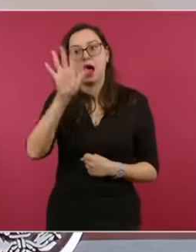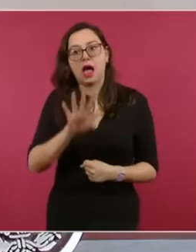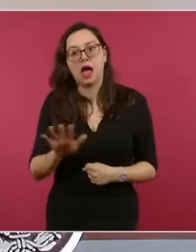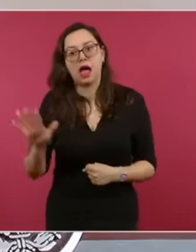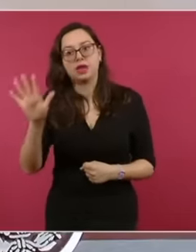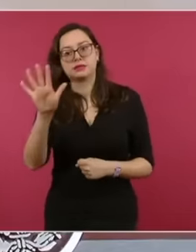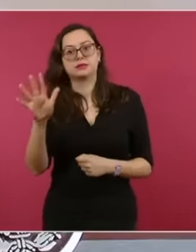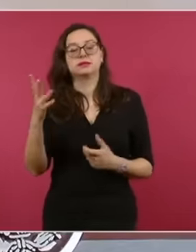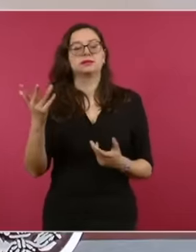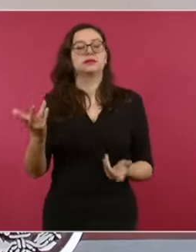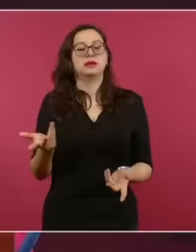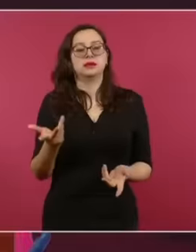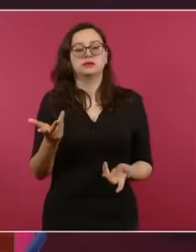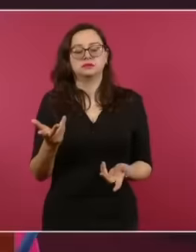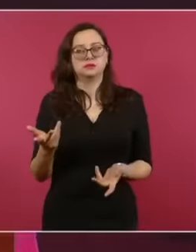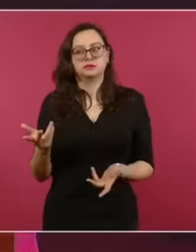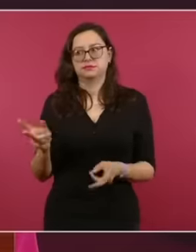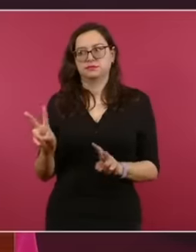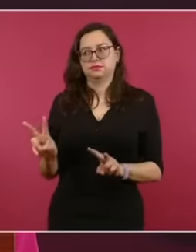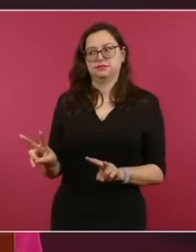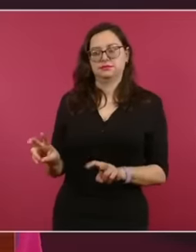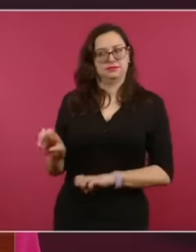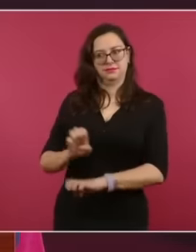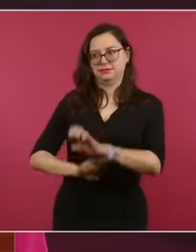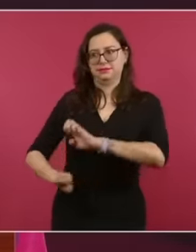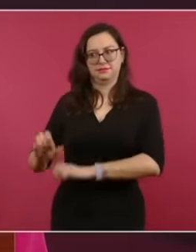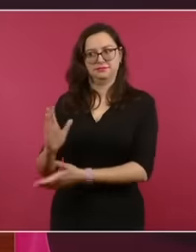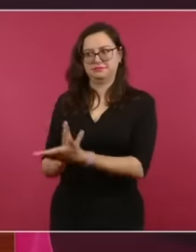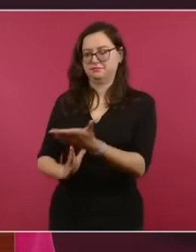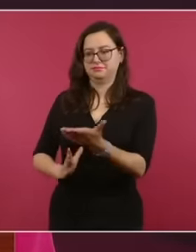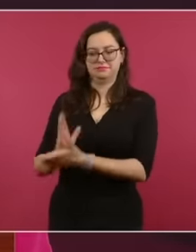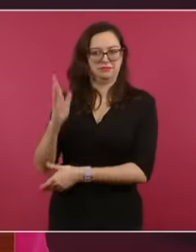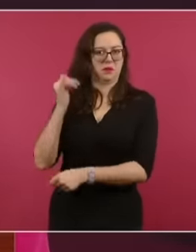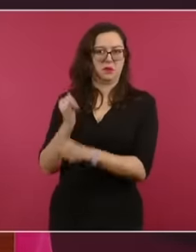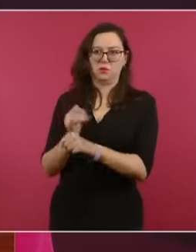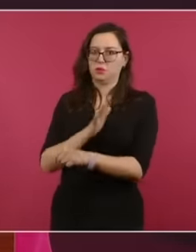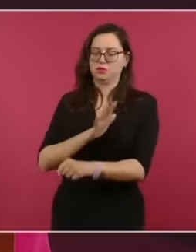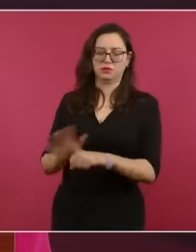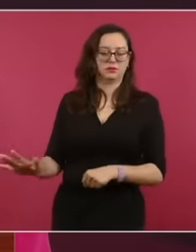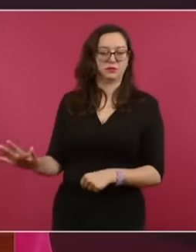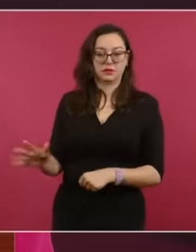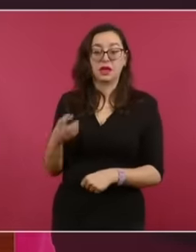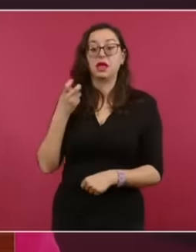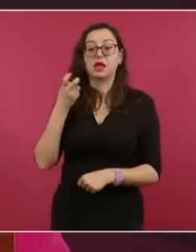such a serious and important event for all countries for international coexistence